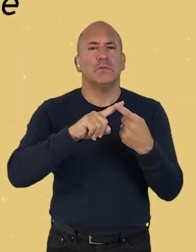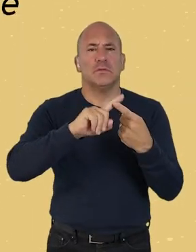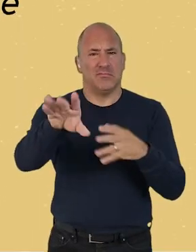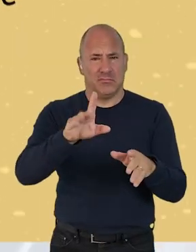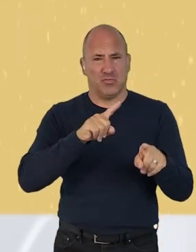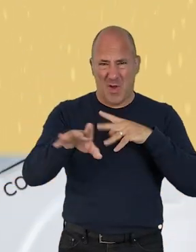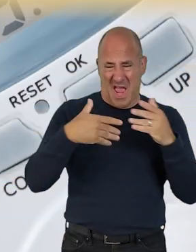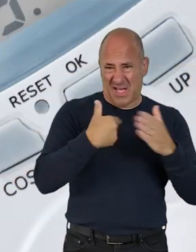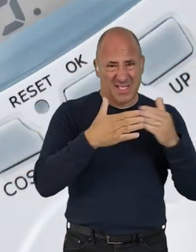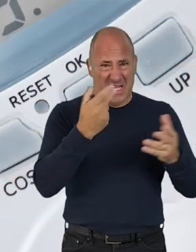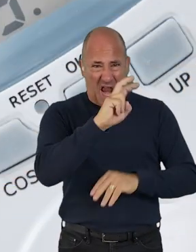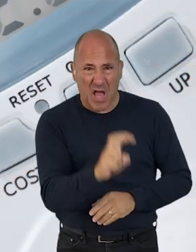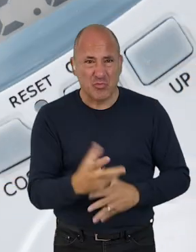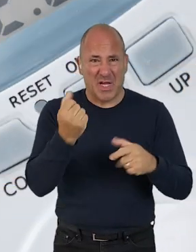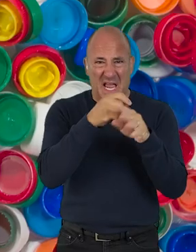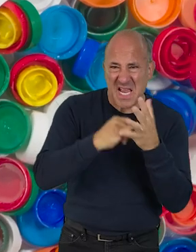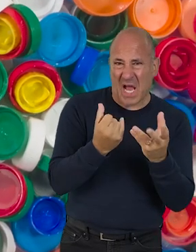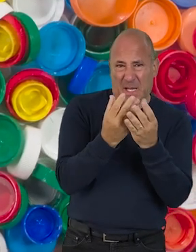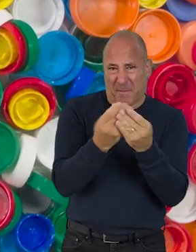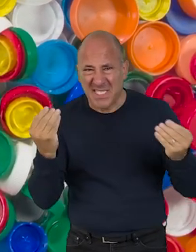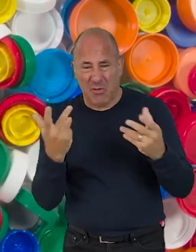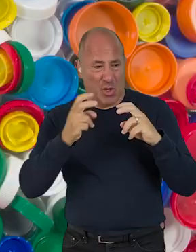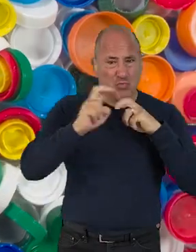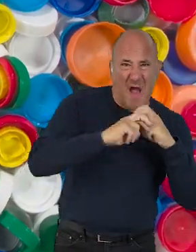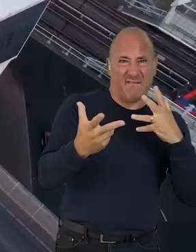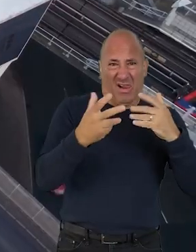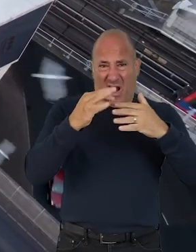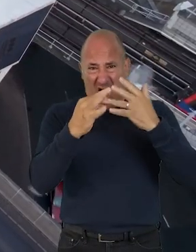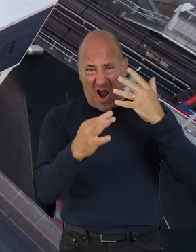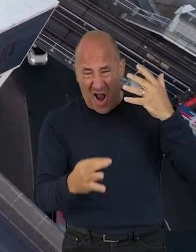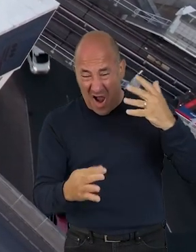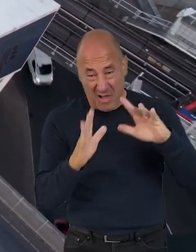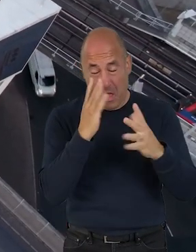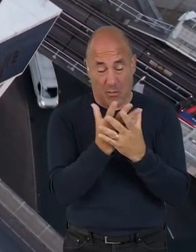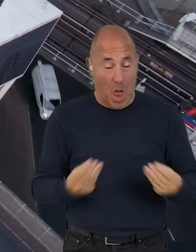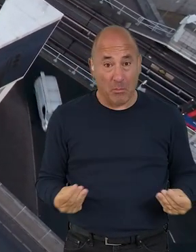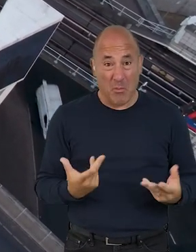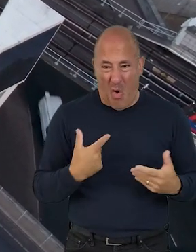If you try and tackle your energy usage, the materials you use, your travel emissions all at once,